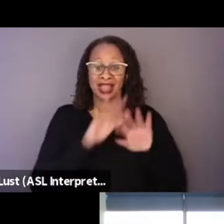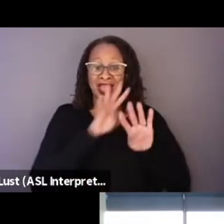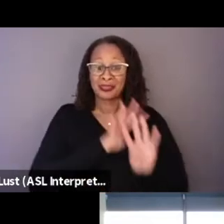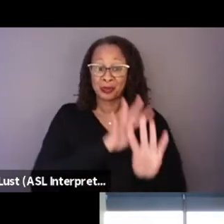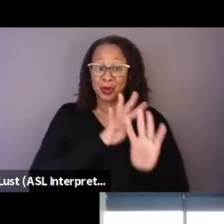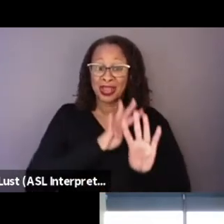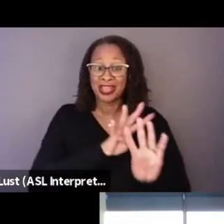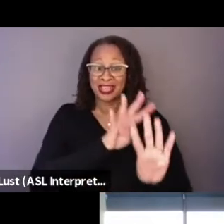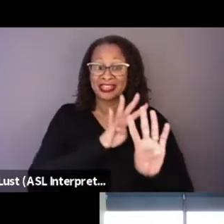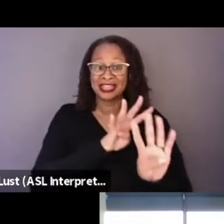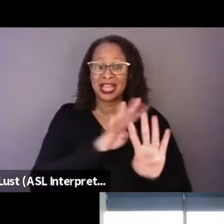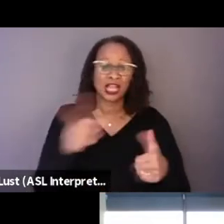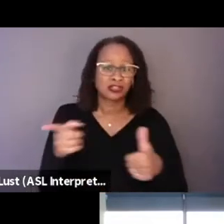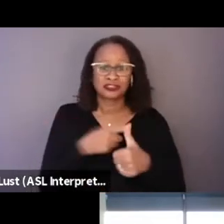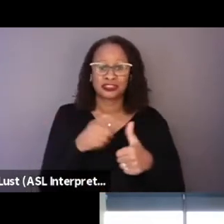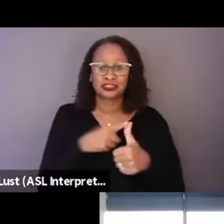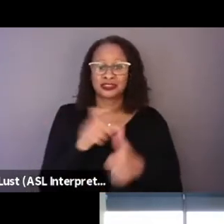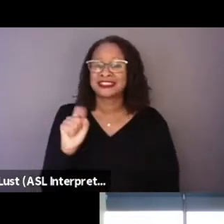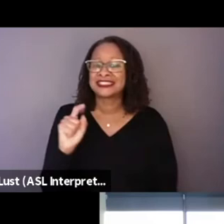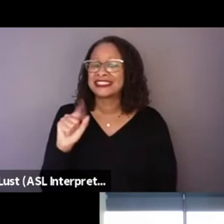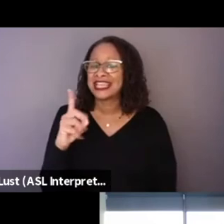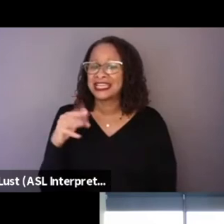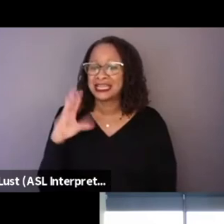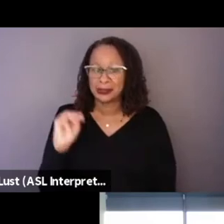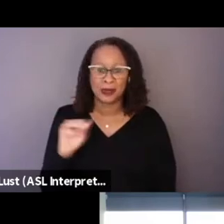that we were never going to get access to, or be able to pay for.